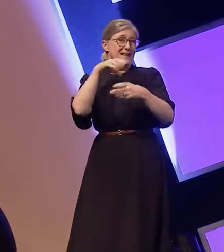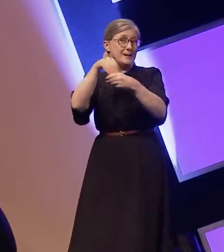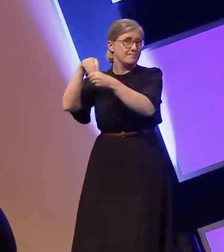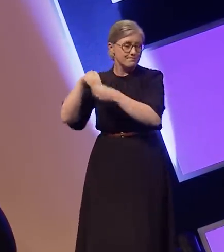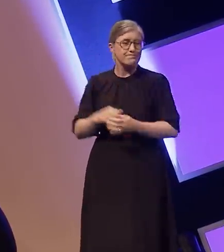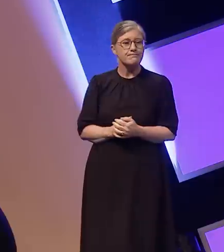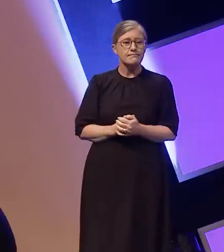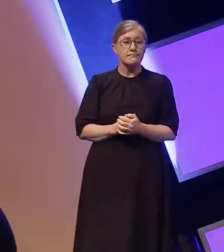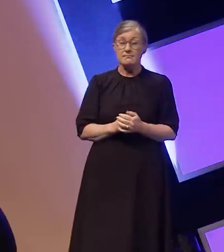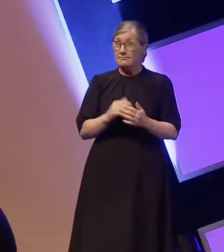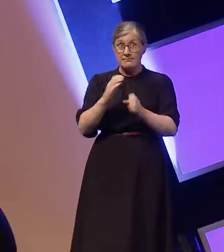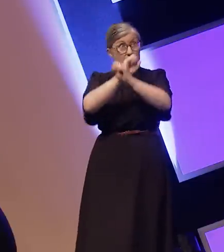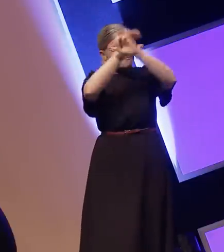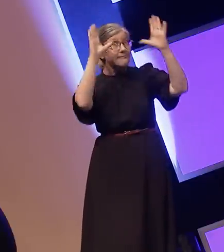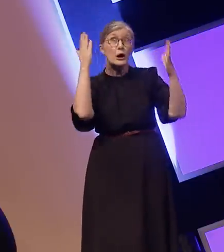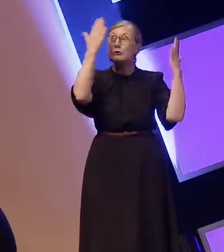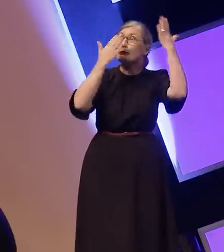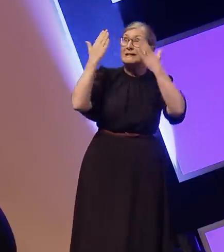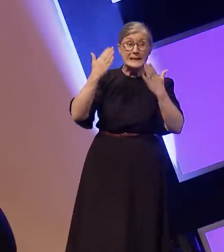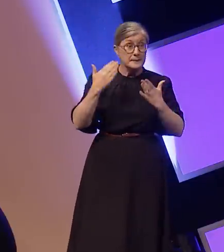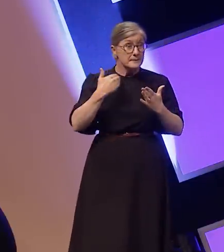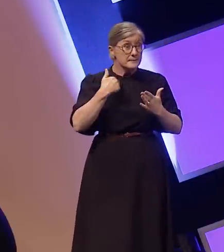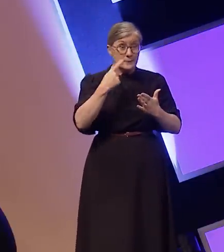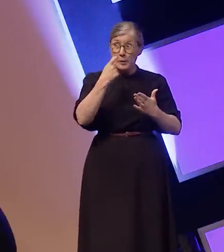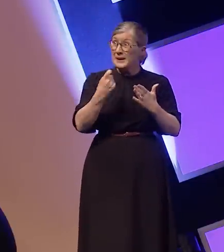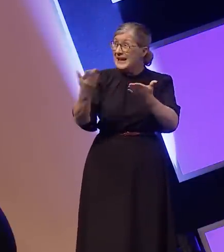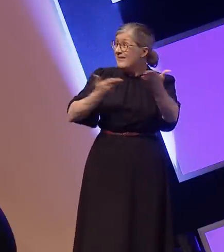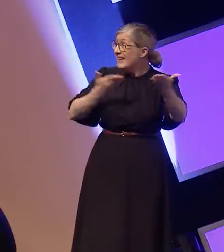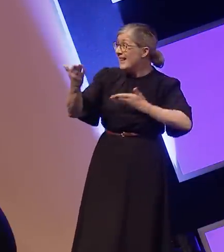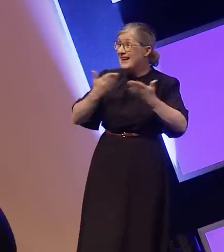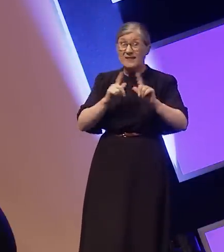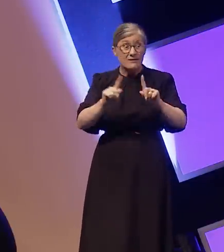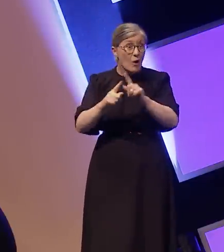never had I ever dreamt that I'd be given all these opportunities or that